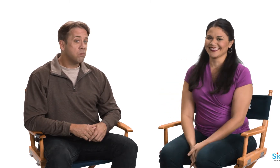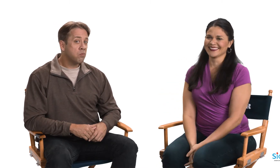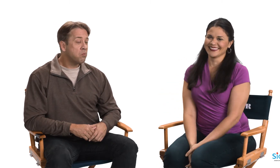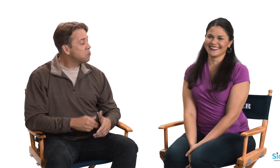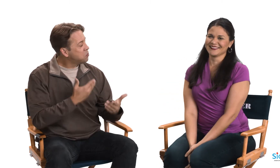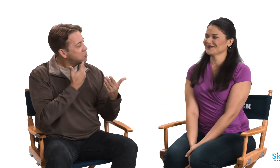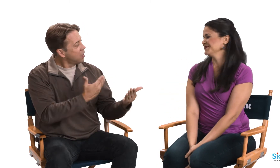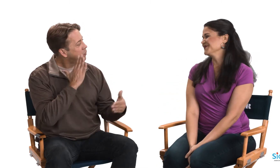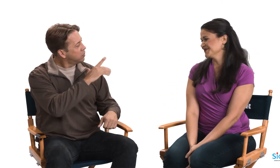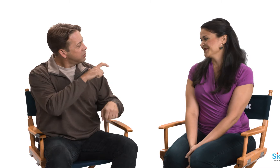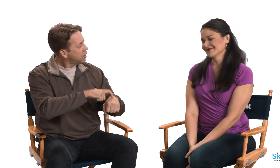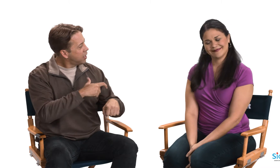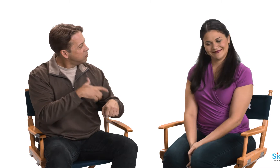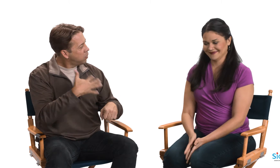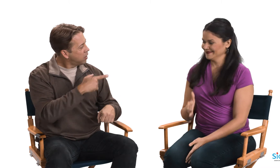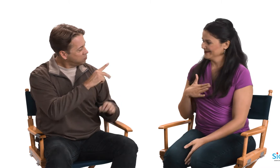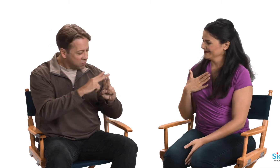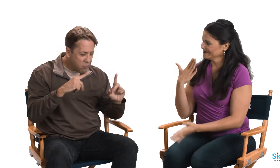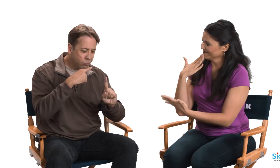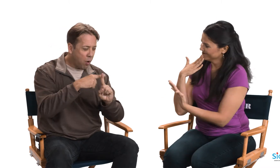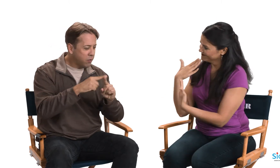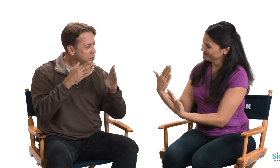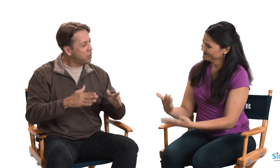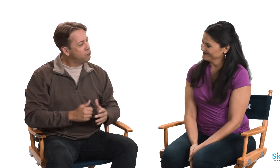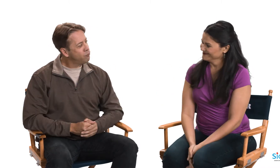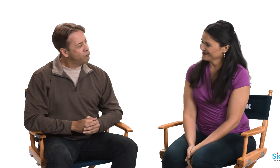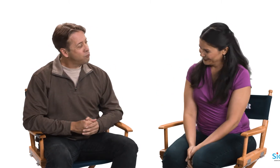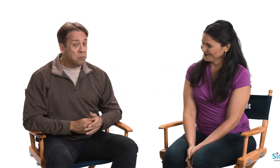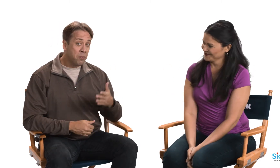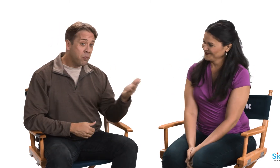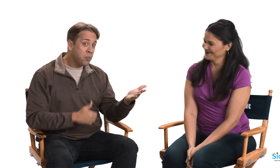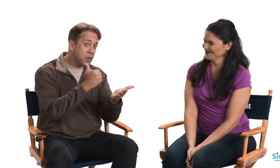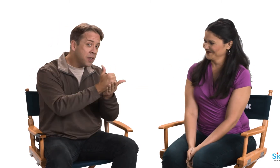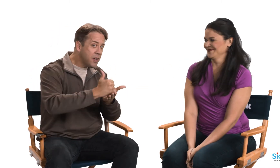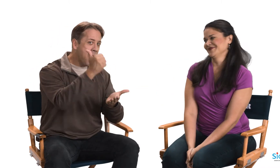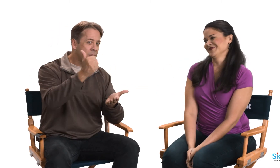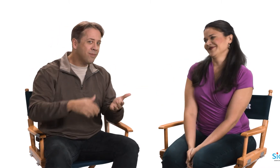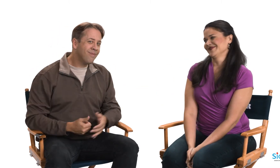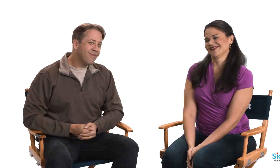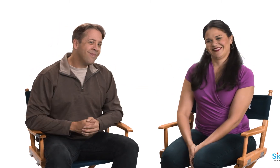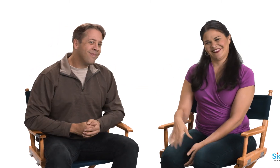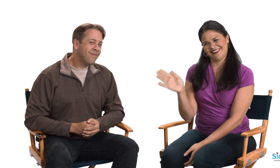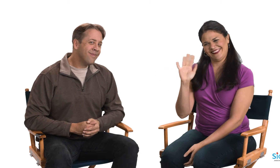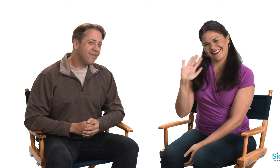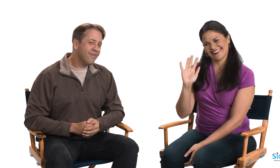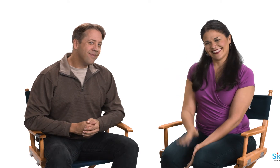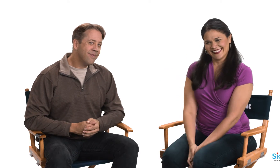[Keith] Thank you for your time today. You are such a positive person. [Alexandria] You're welcome, thank you. [Keith] Alexandria, everybody. [Alexandria] Bye.